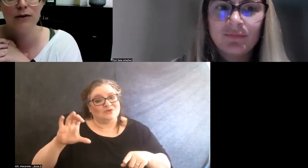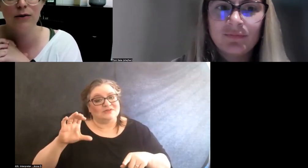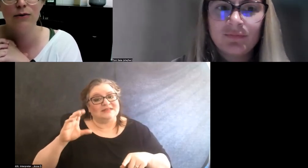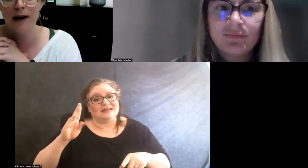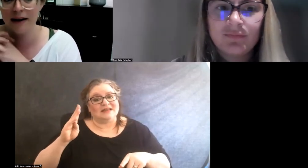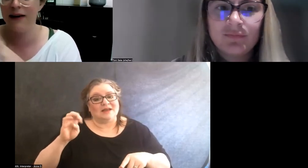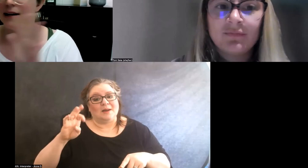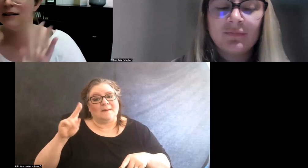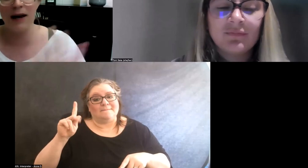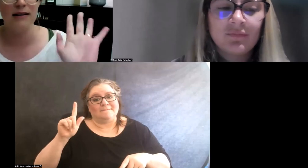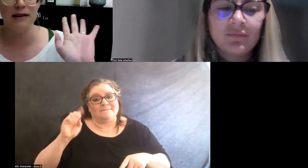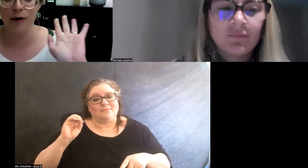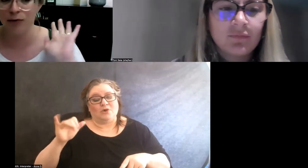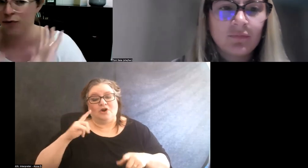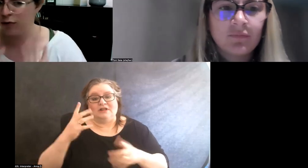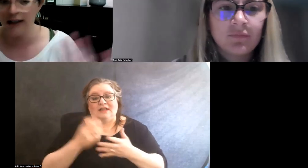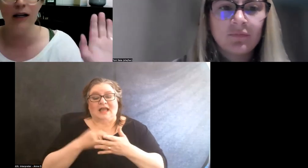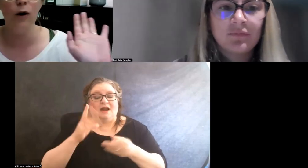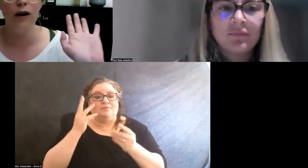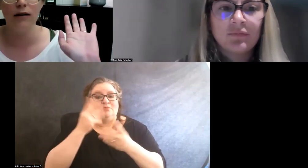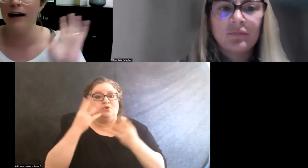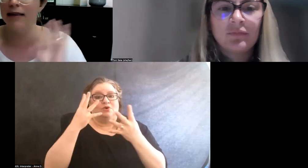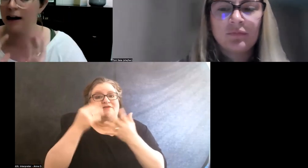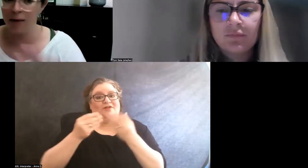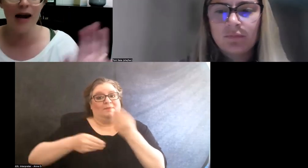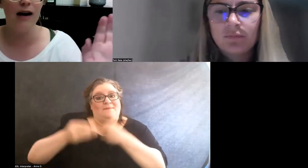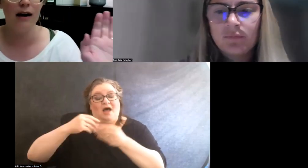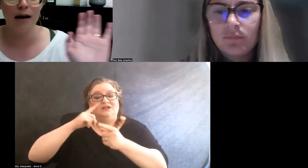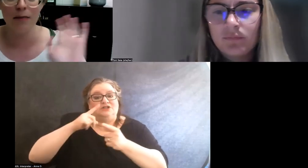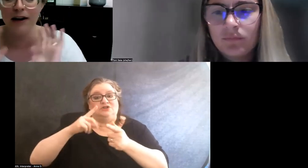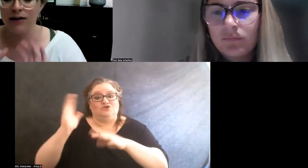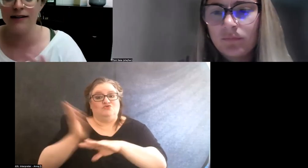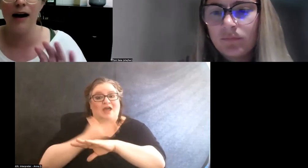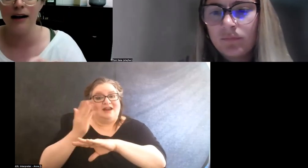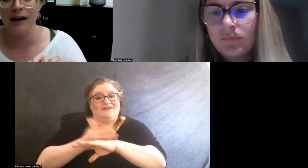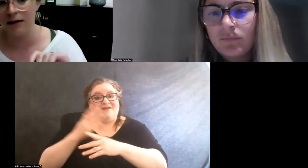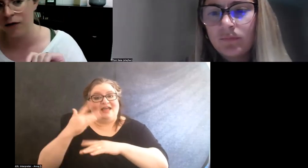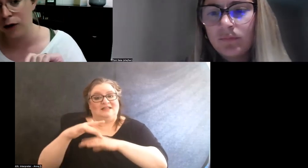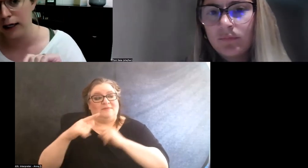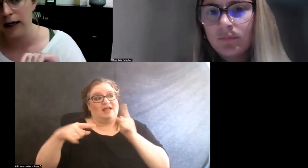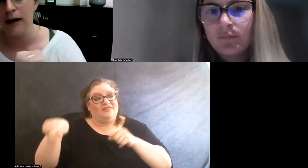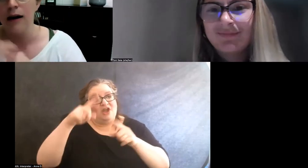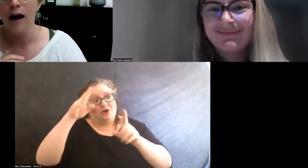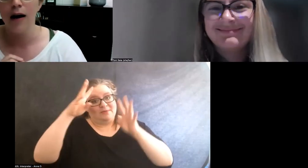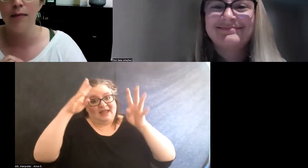to renovate a space that would really work, like they're making it up, they're designing it fully.